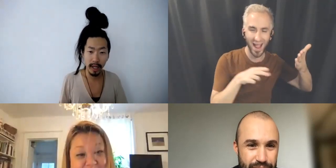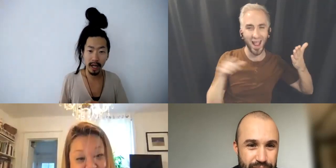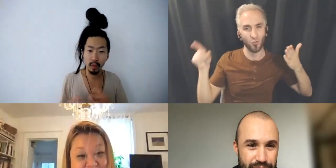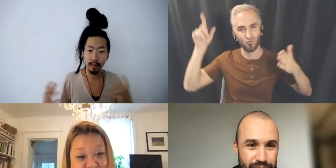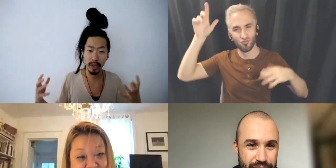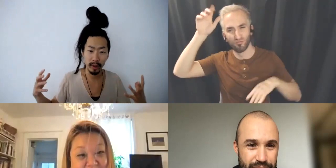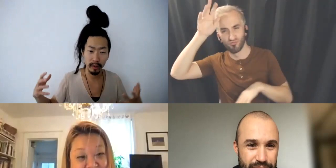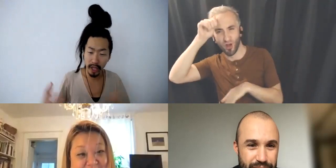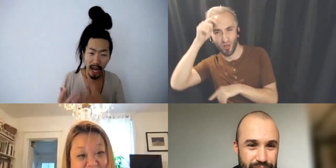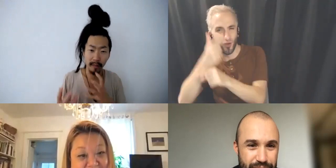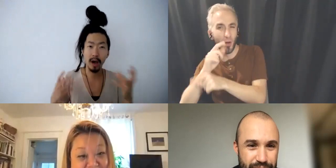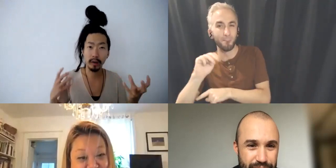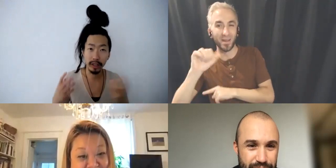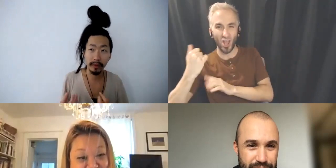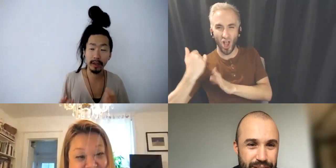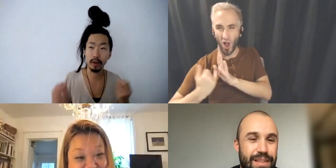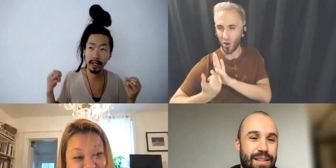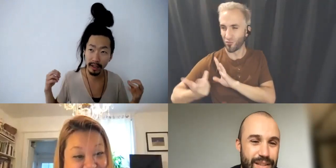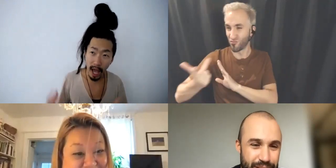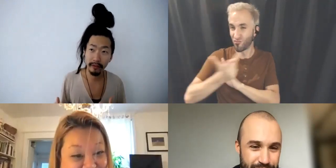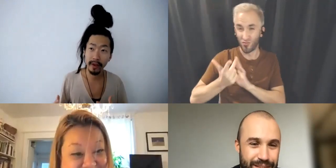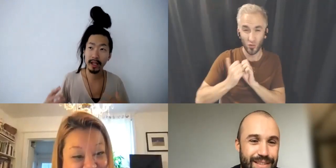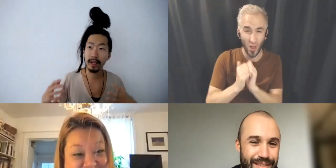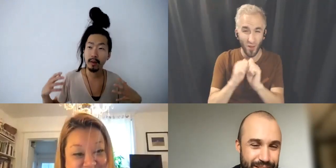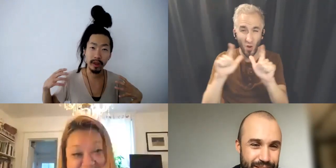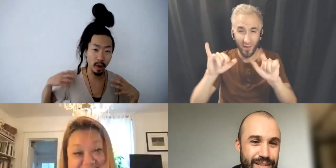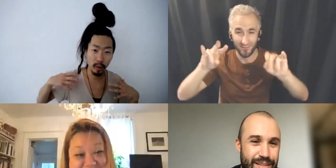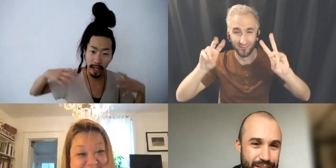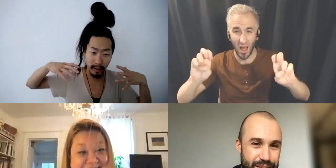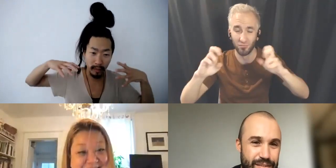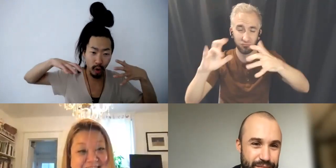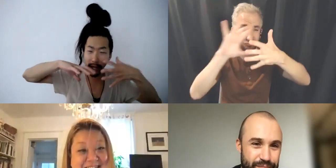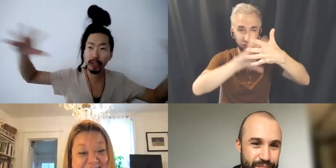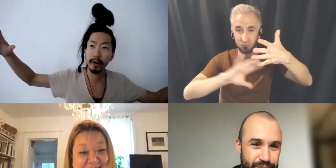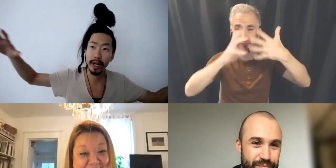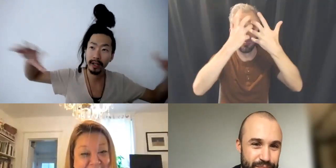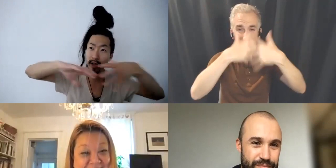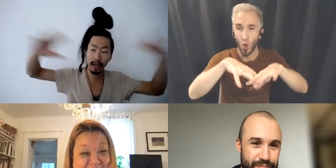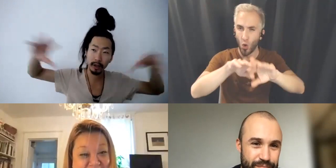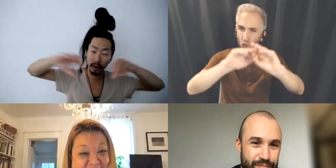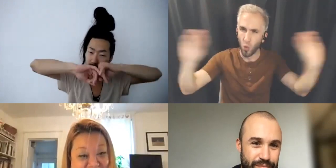I want to be able to jam out to something together, with life, and with no language barrier and nothing else, you know.